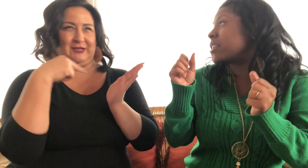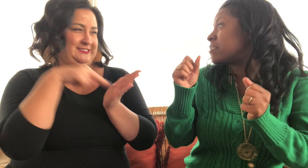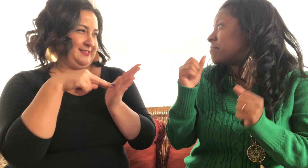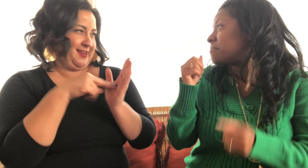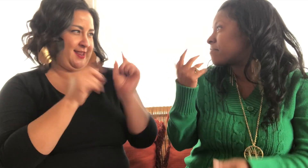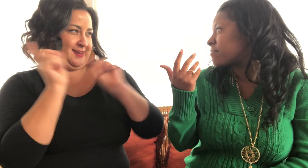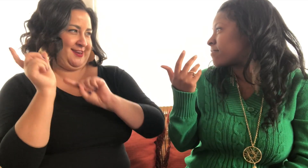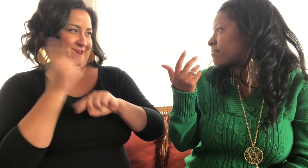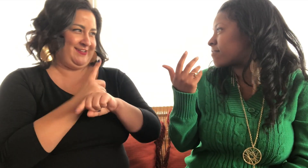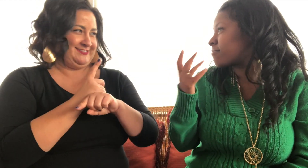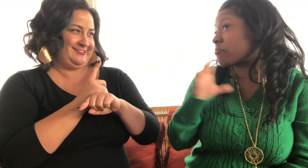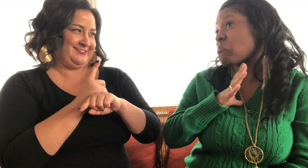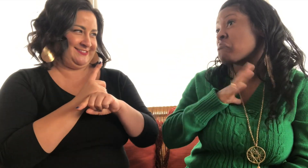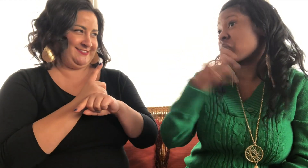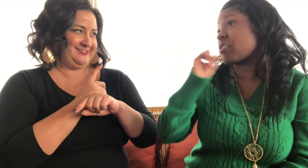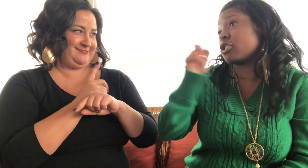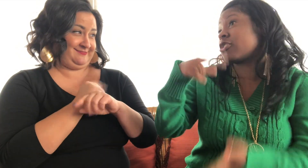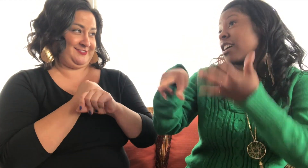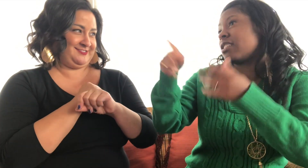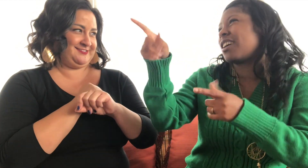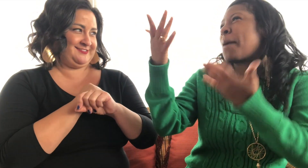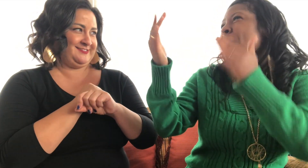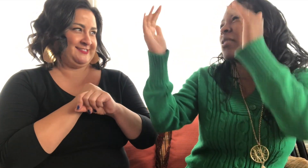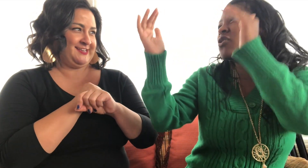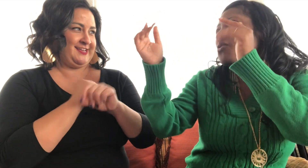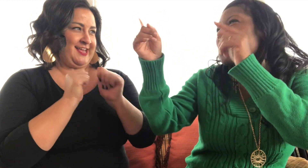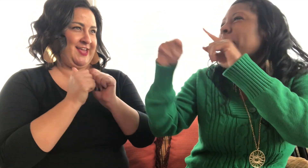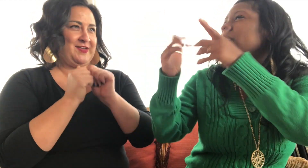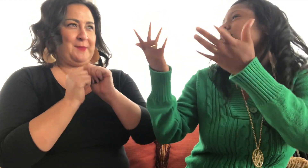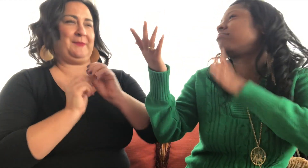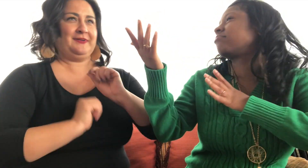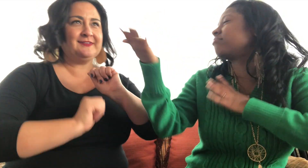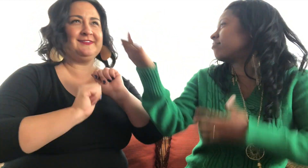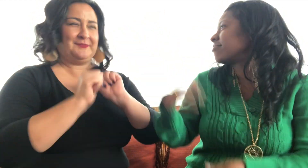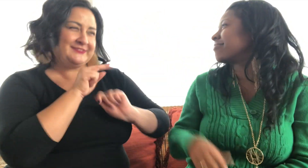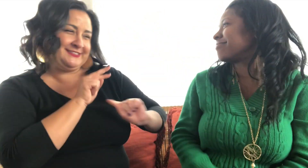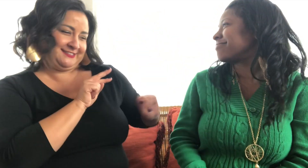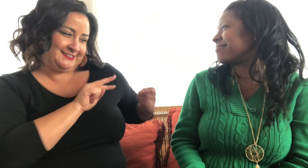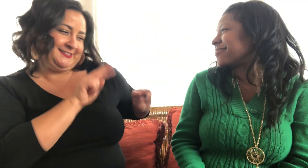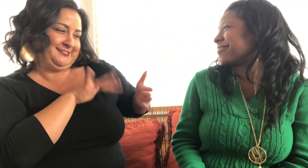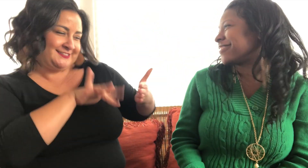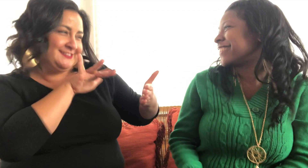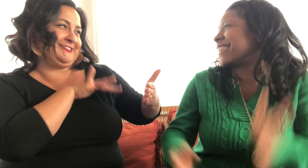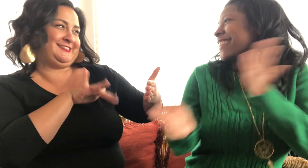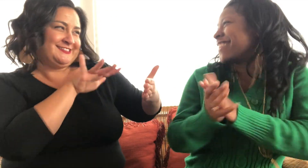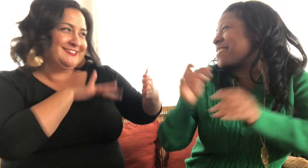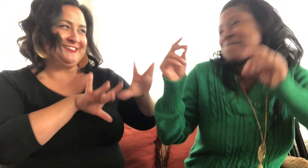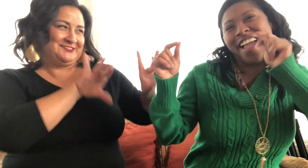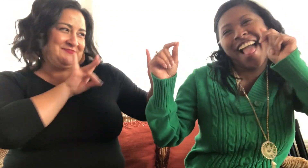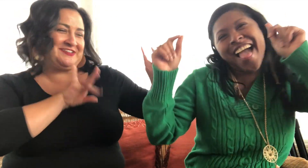Maybe- Do you want to stand over there? Fine, sure, we can dance over there. Maybe the wallpaper is too low, but it should be fine. I'm studying how you do it.